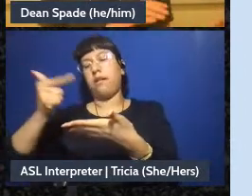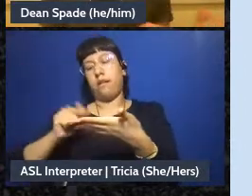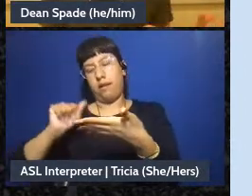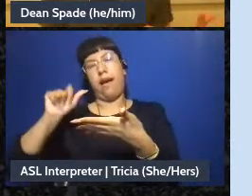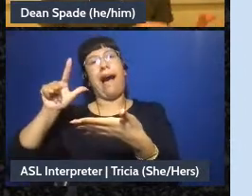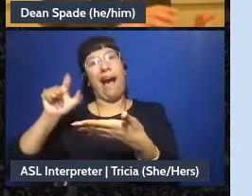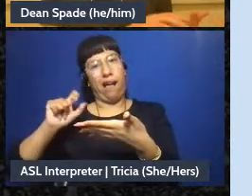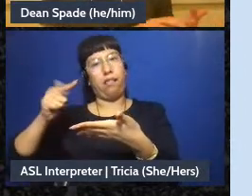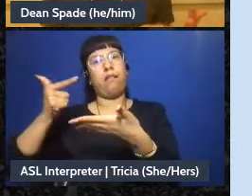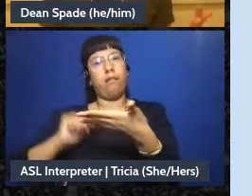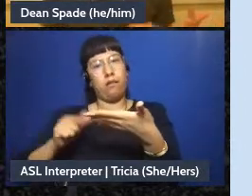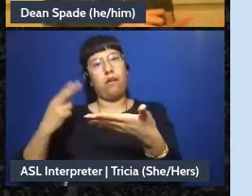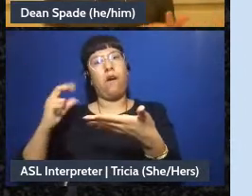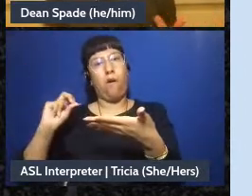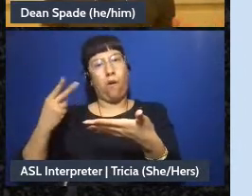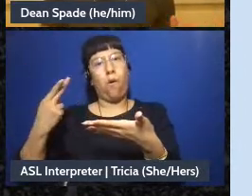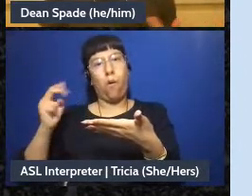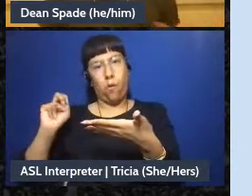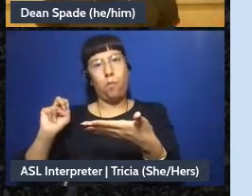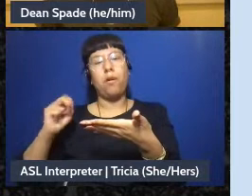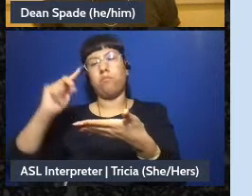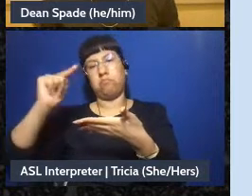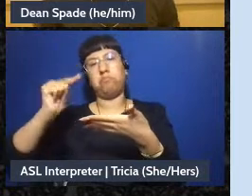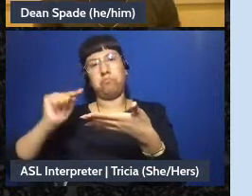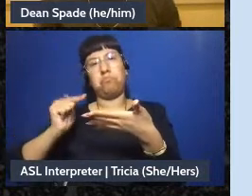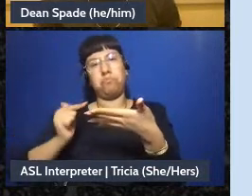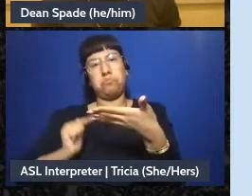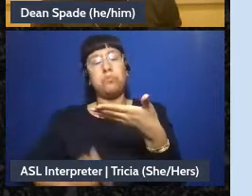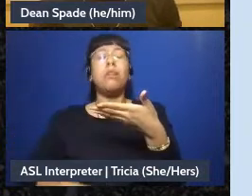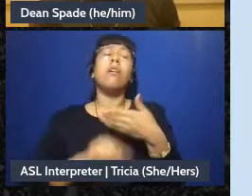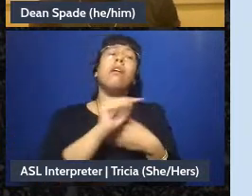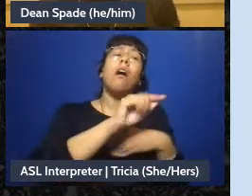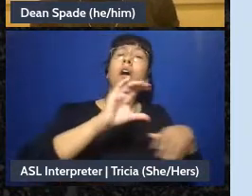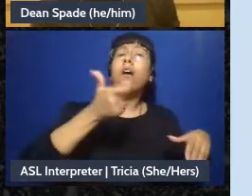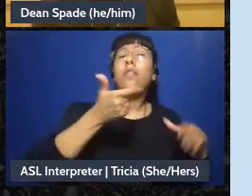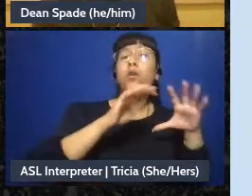going from Hope. Like, just like knowing that in some groups people keep progressive stack,